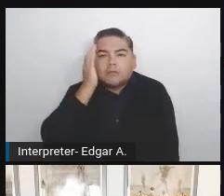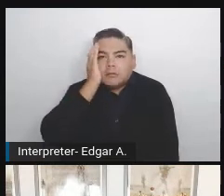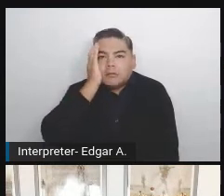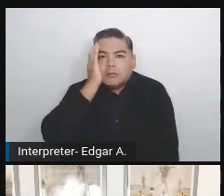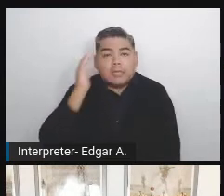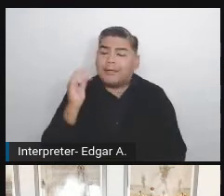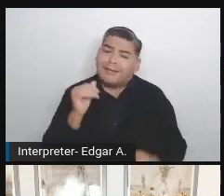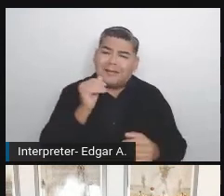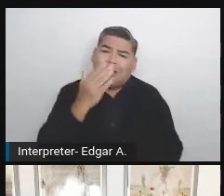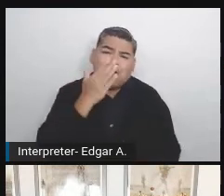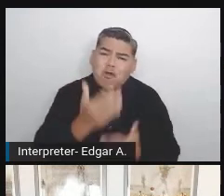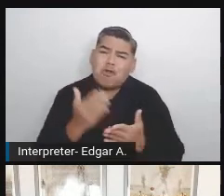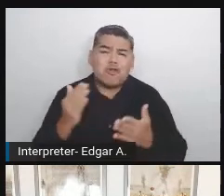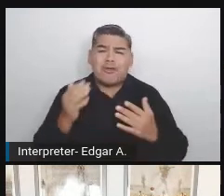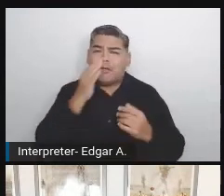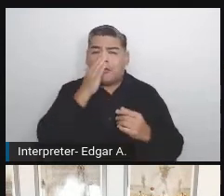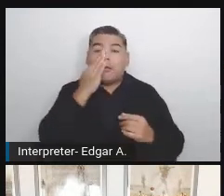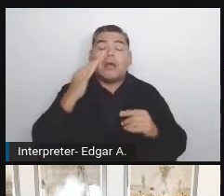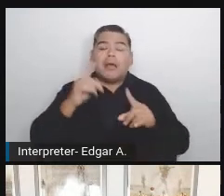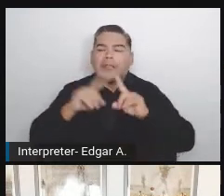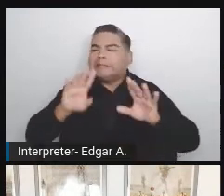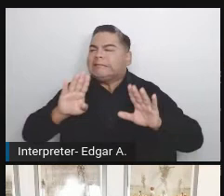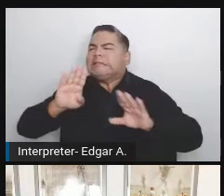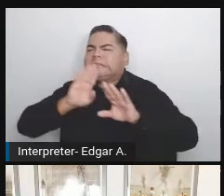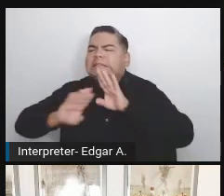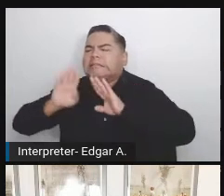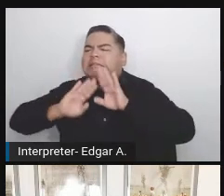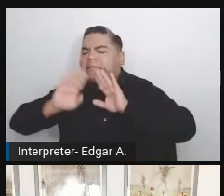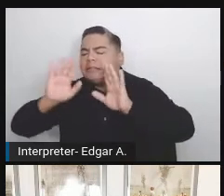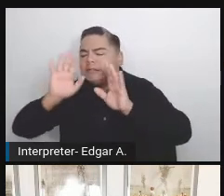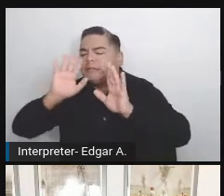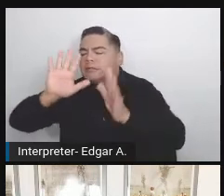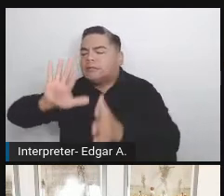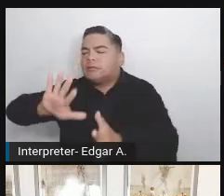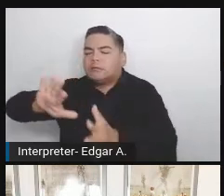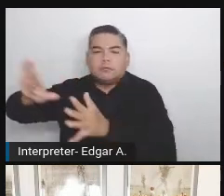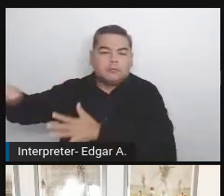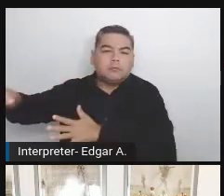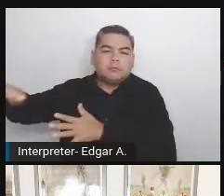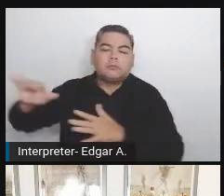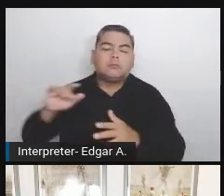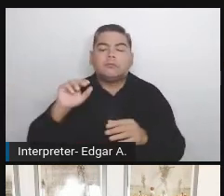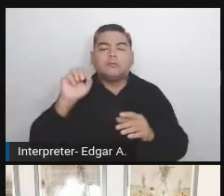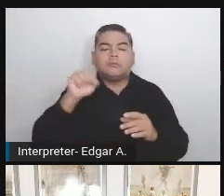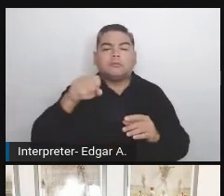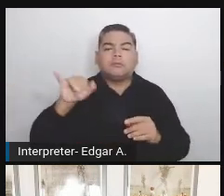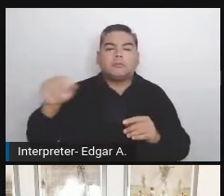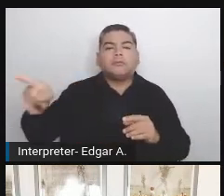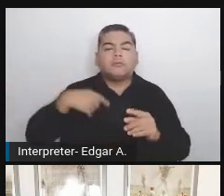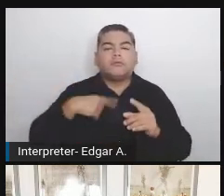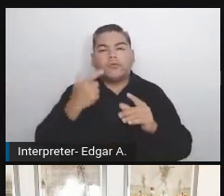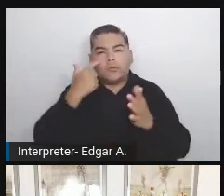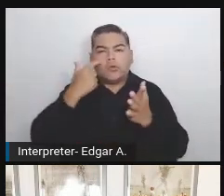After the initial frustration yes, there is 100 bugs.